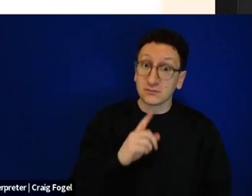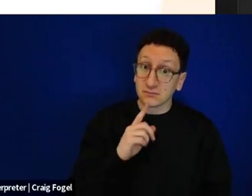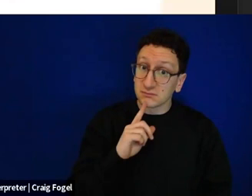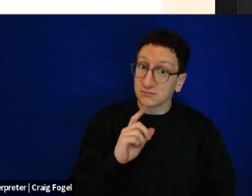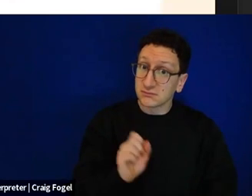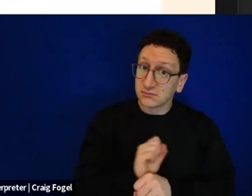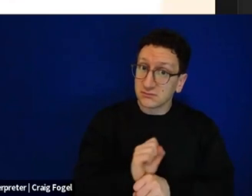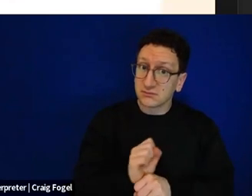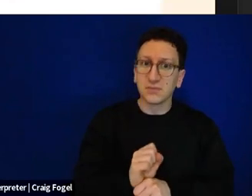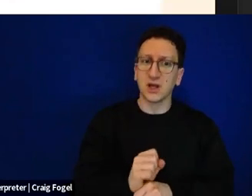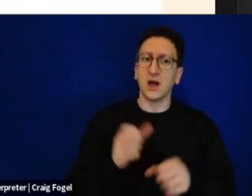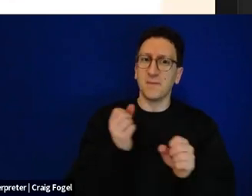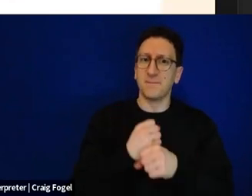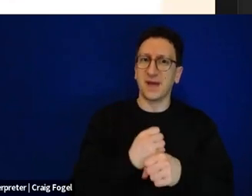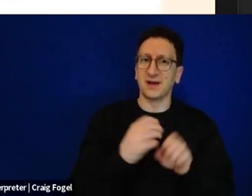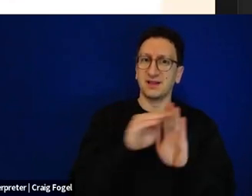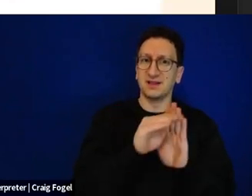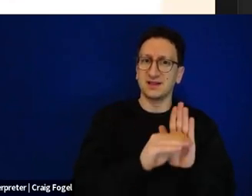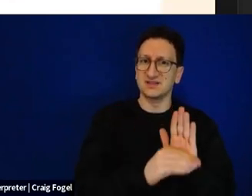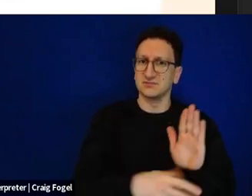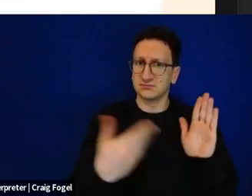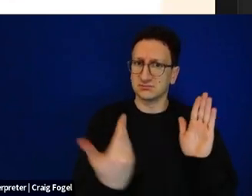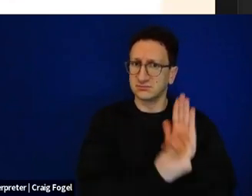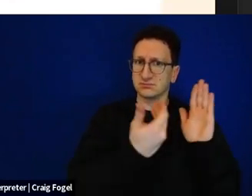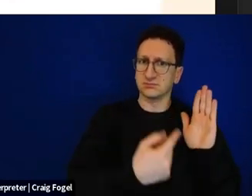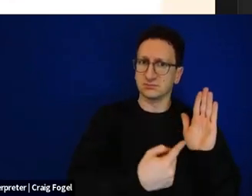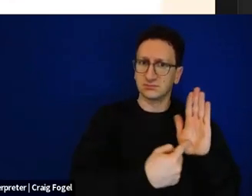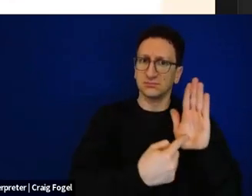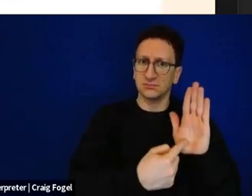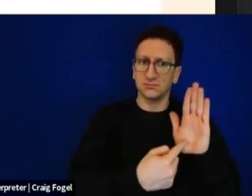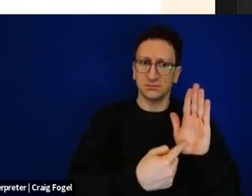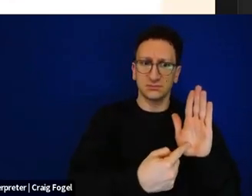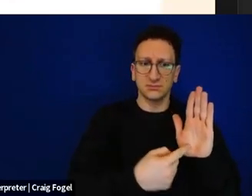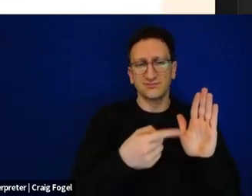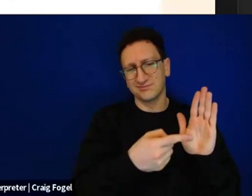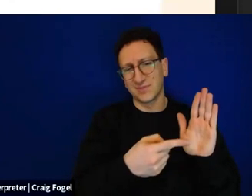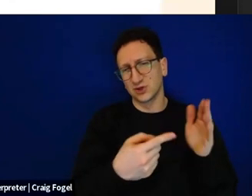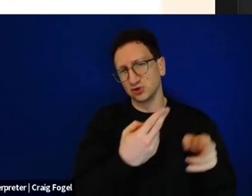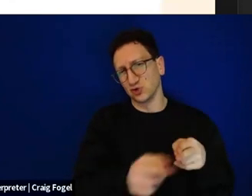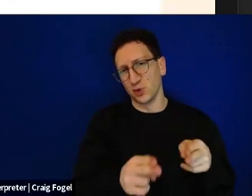And so we created a list, a sort of historical timetable. This is a shortened version of it. In the Hebrew, there are a lot more of them.